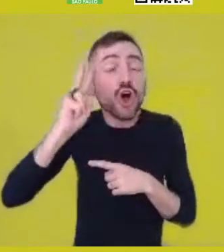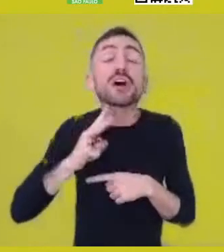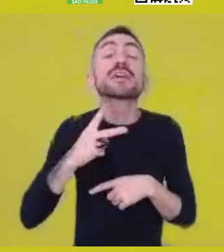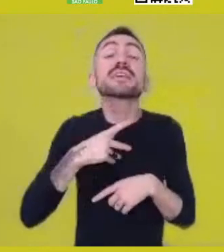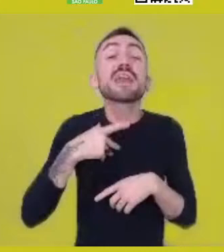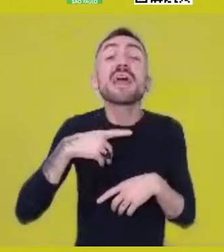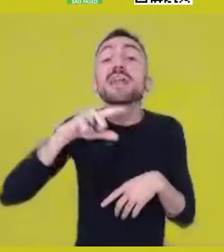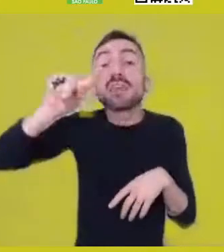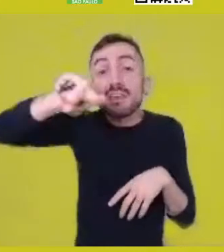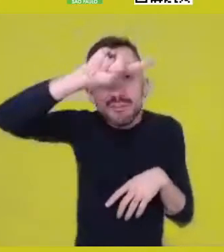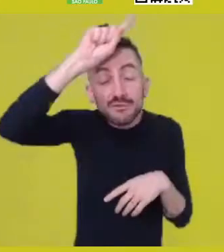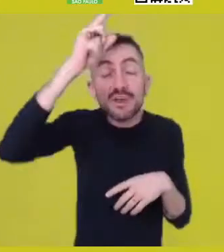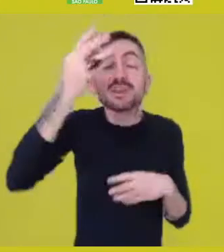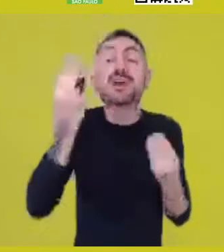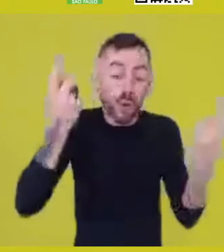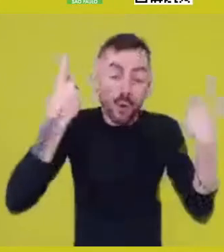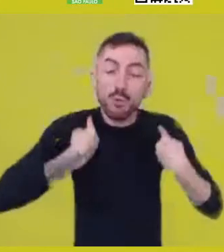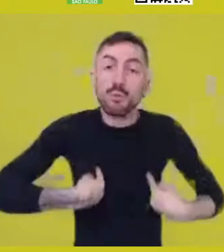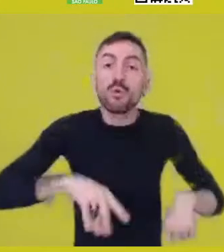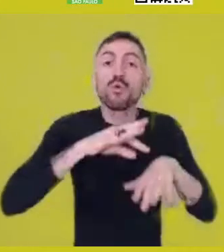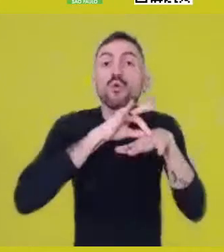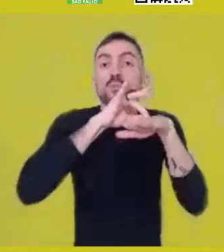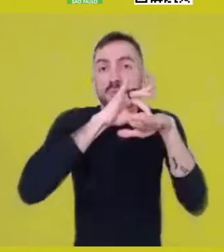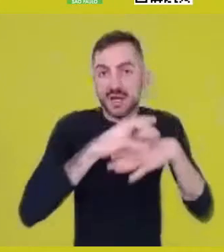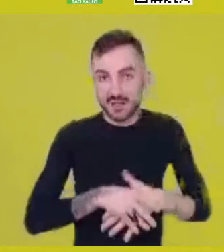and this myth which composes our humanity,